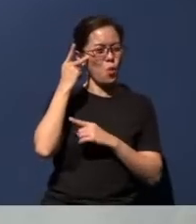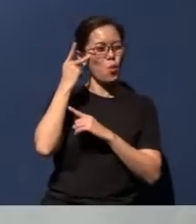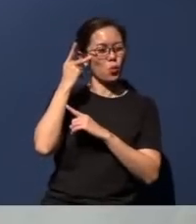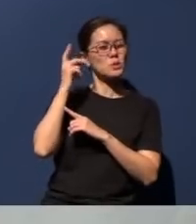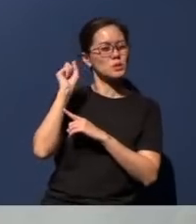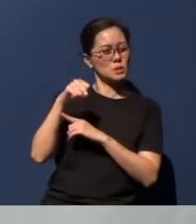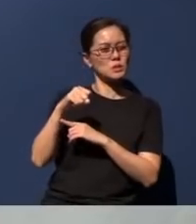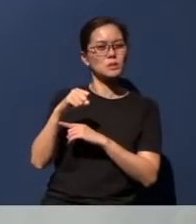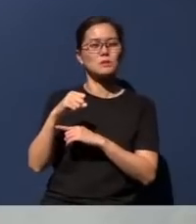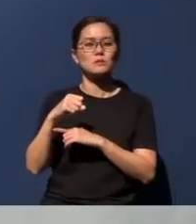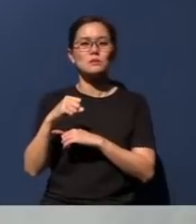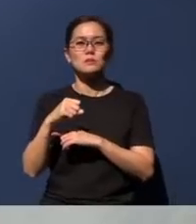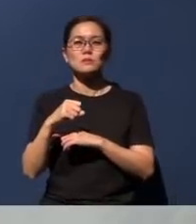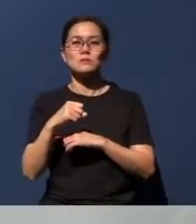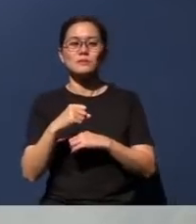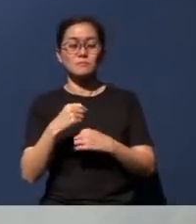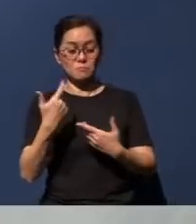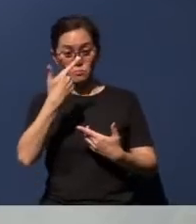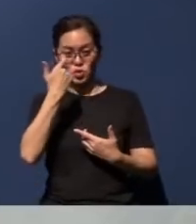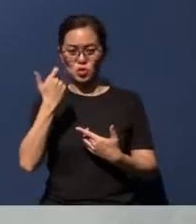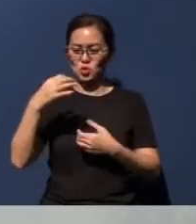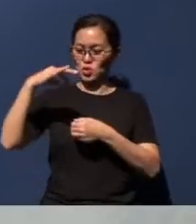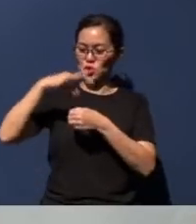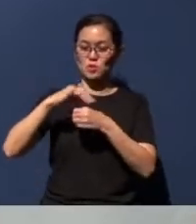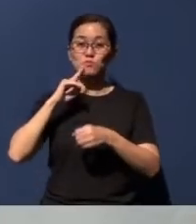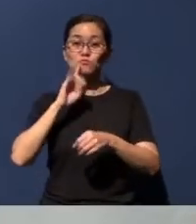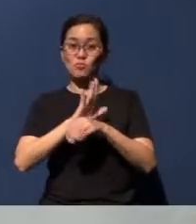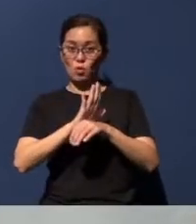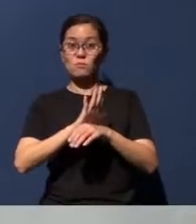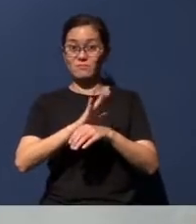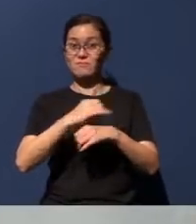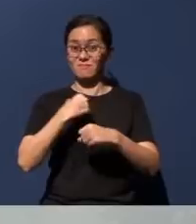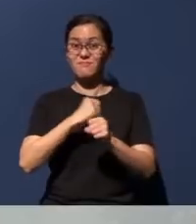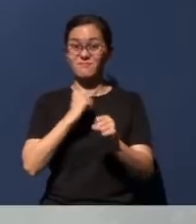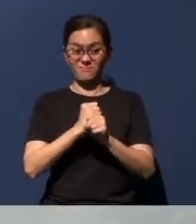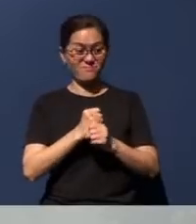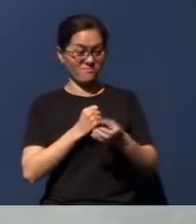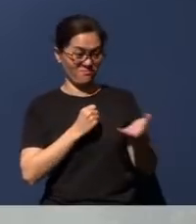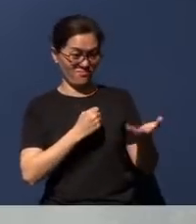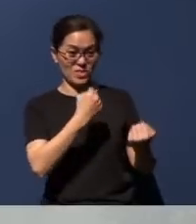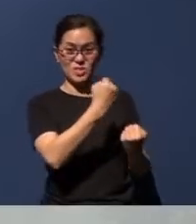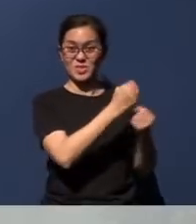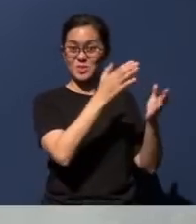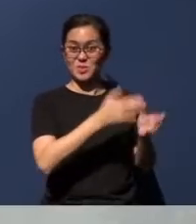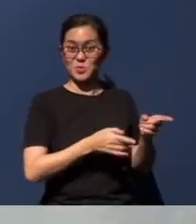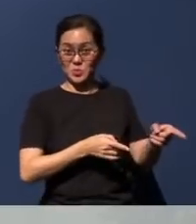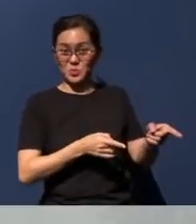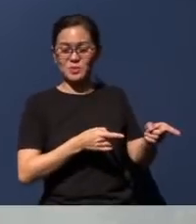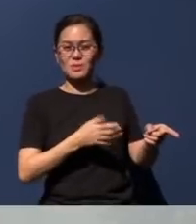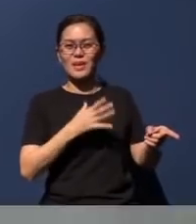fulfilling his election promises that he had made to supporters. And I also personally think that he